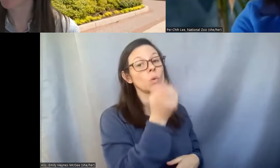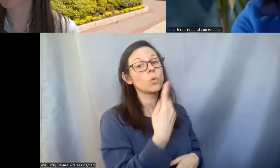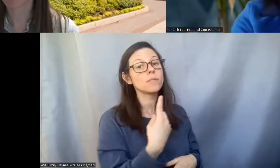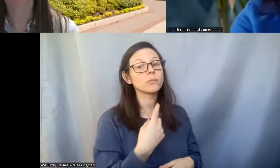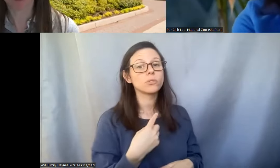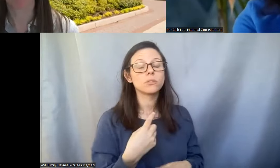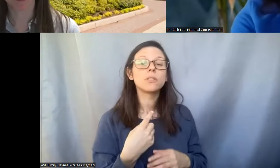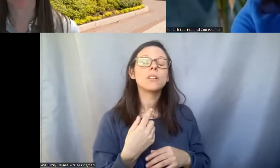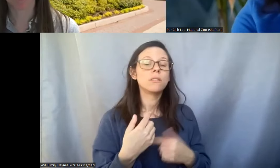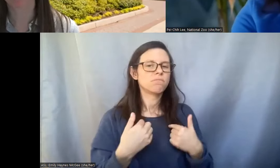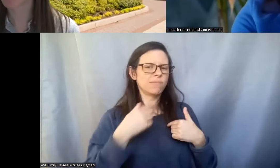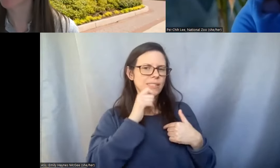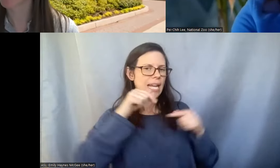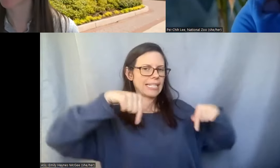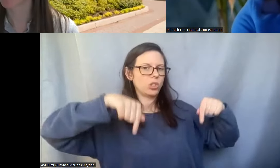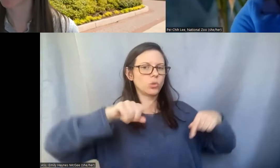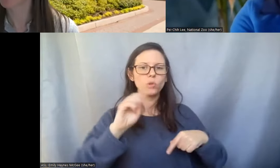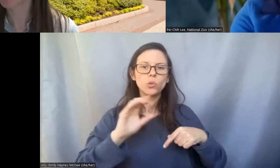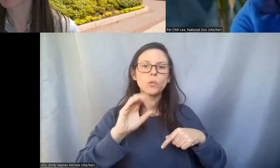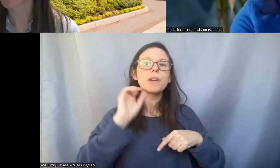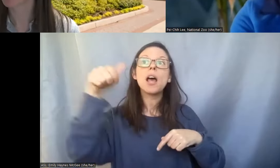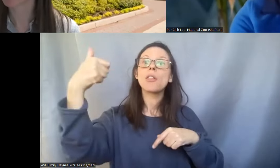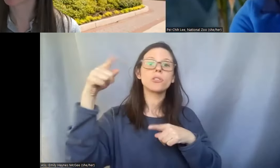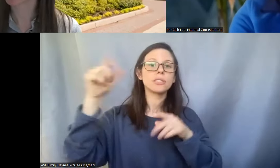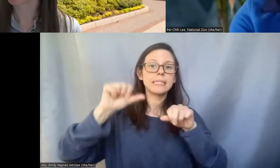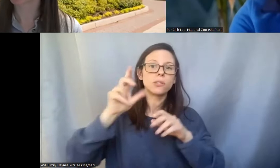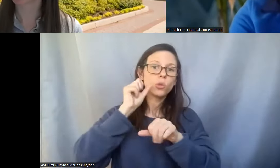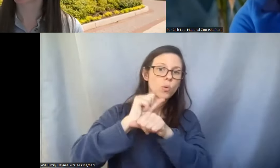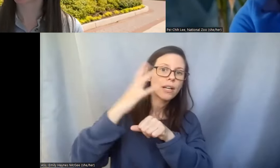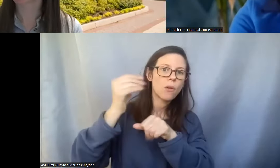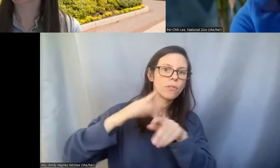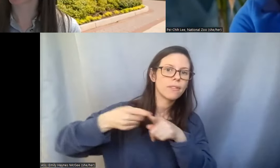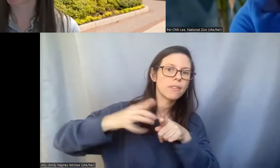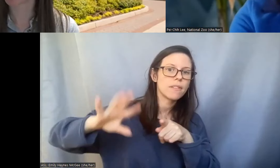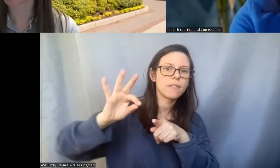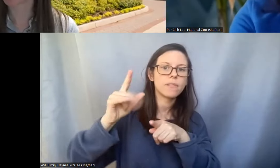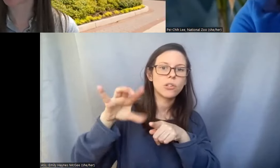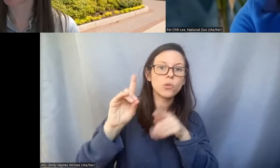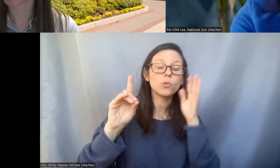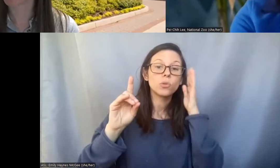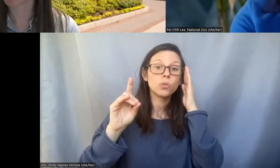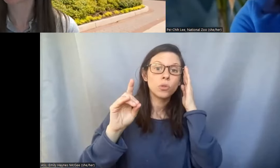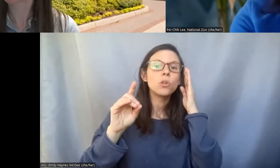some other scientists working in the field they use um one of the founding Black-footed ferret